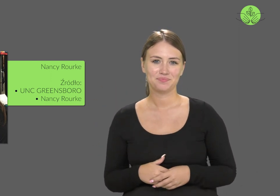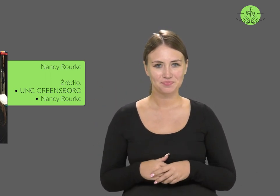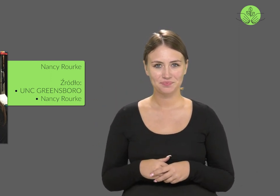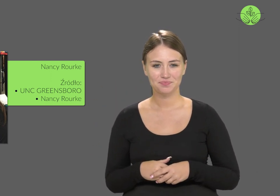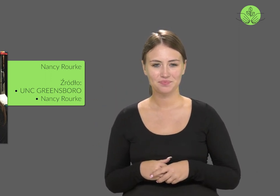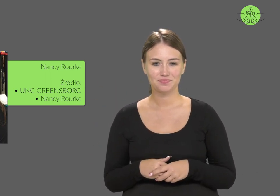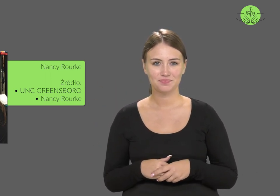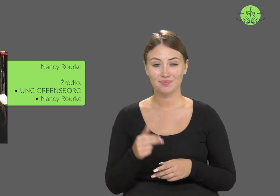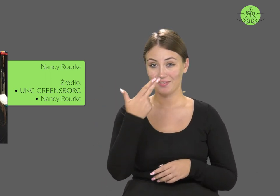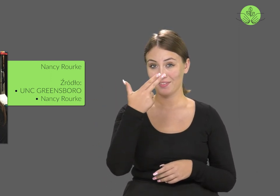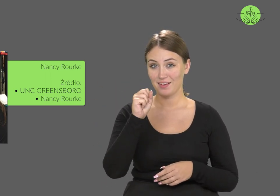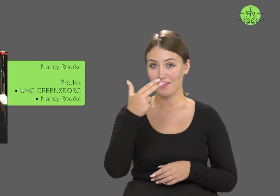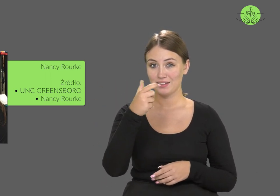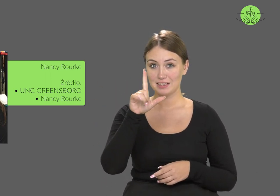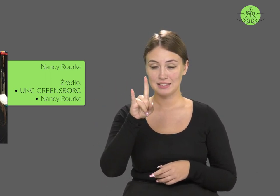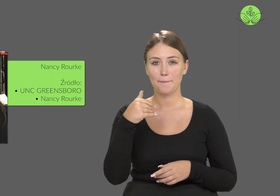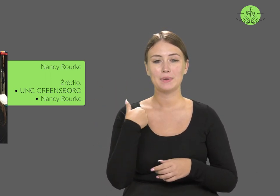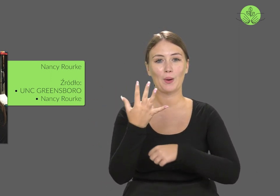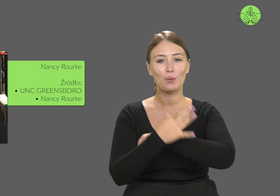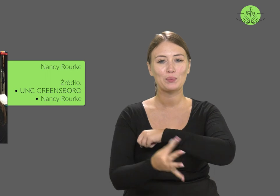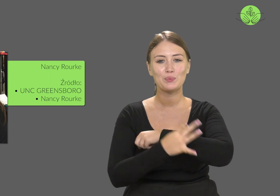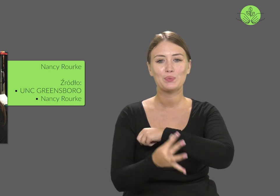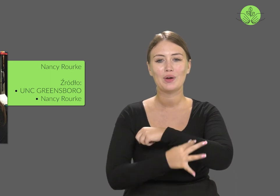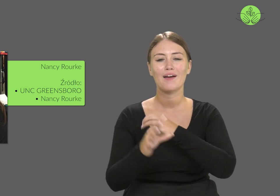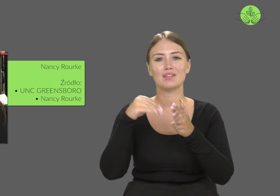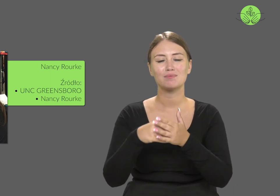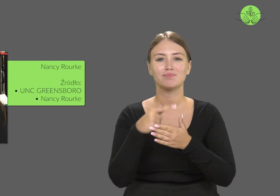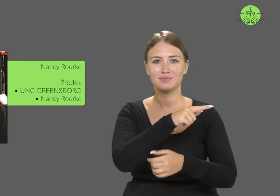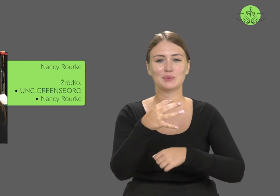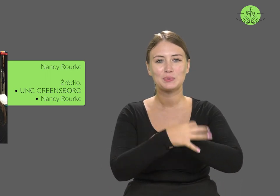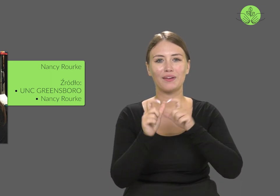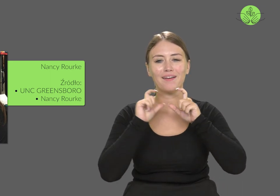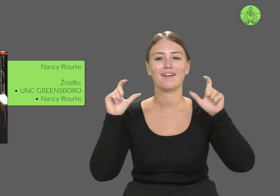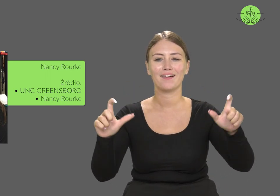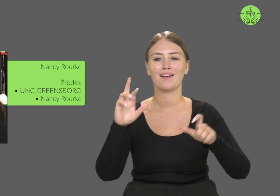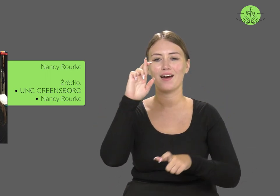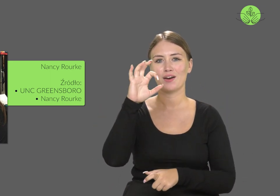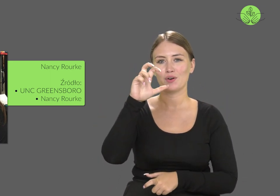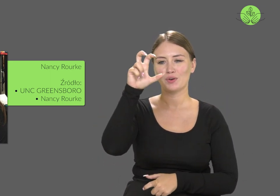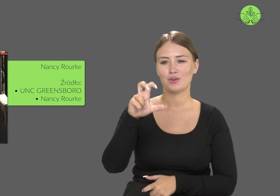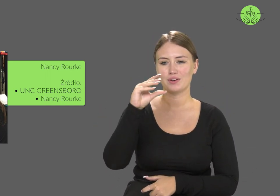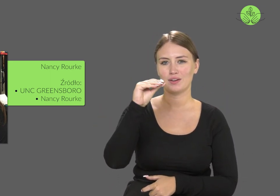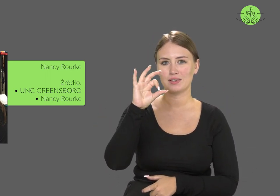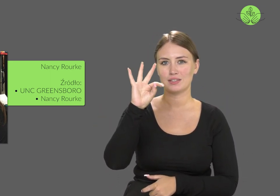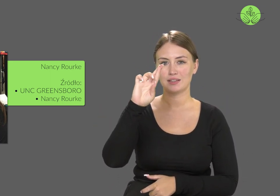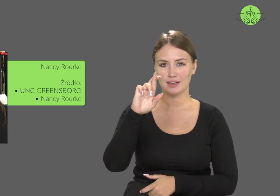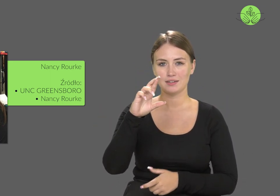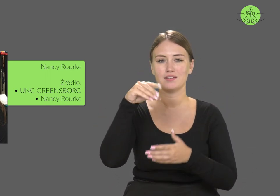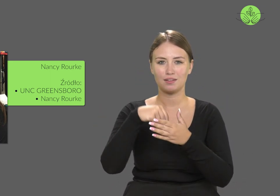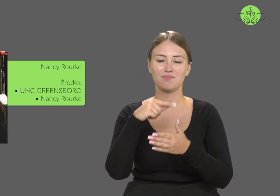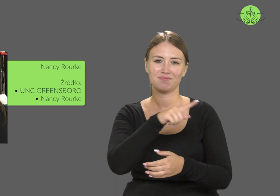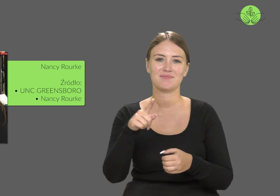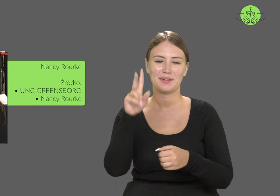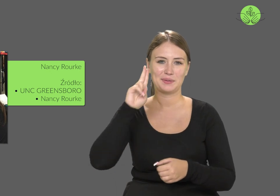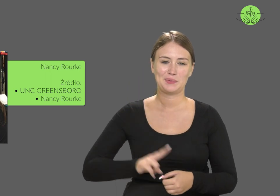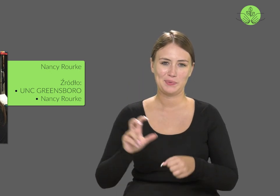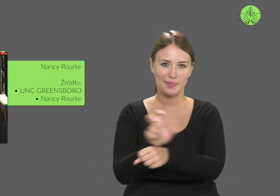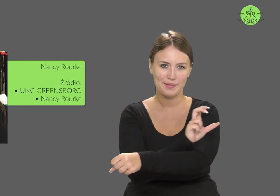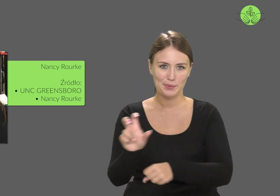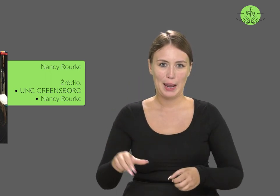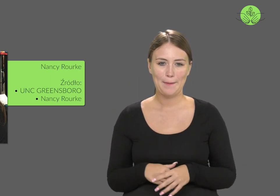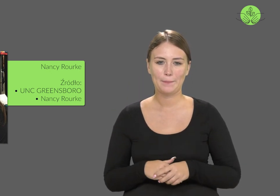Nancy attended college at the Rochester Institute of Technology.